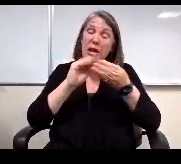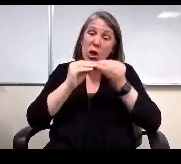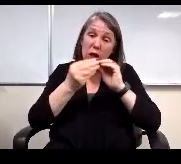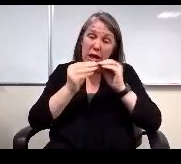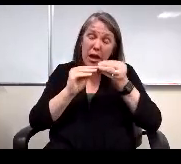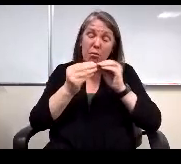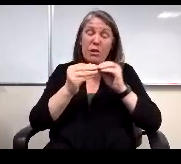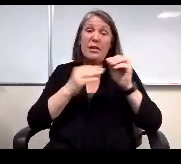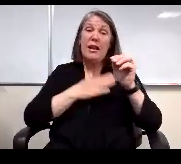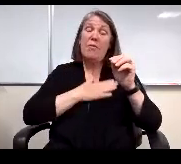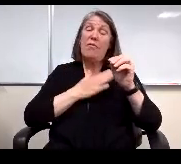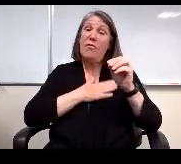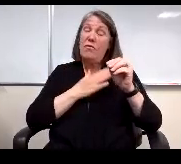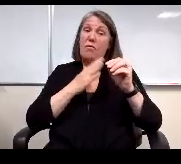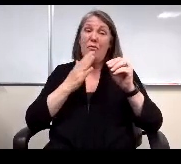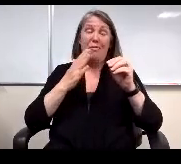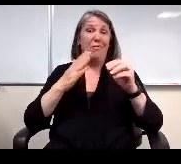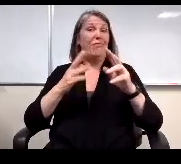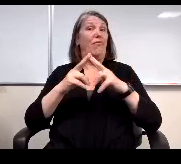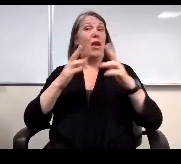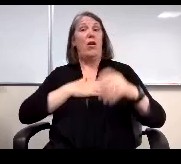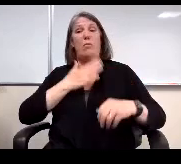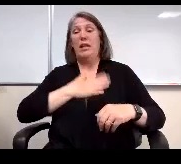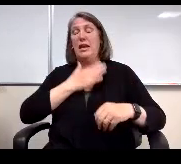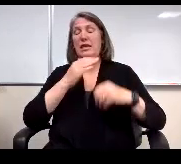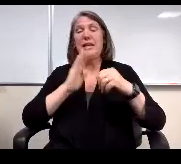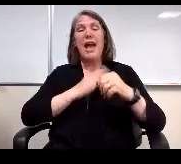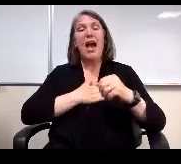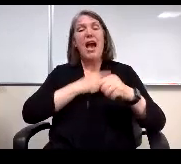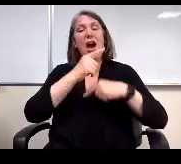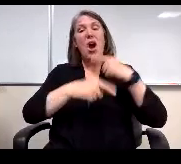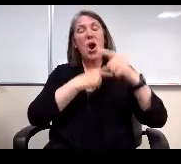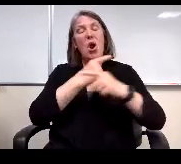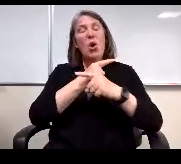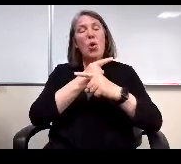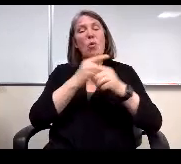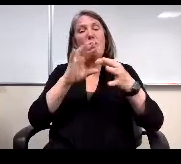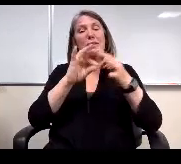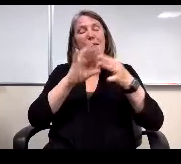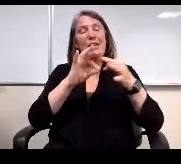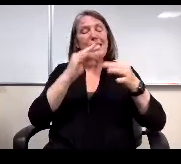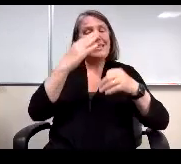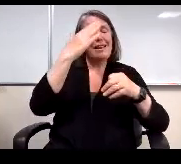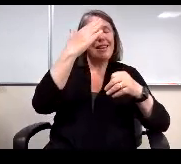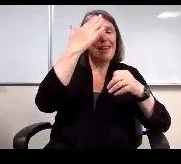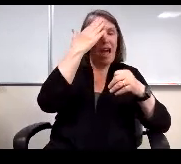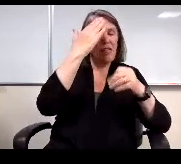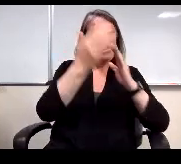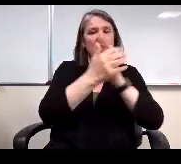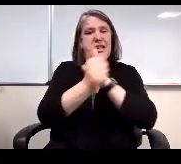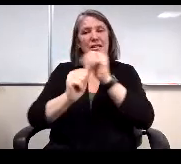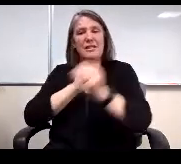You know we have our global in statement is knowledge, skills and character and we looked at knowledge and skills a couple of